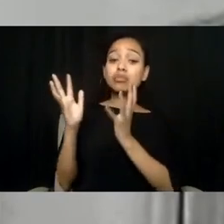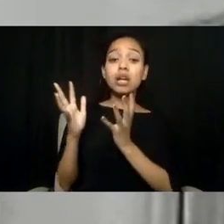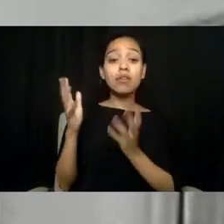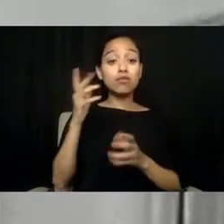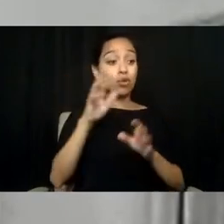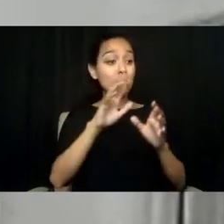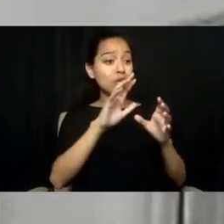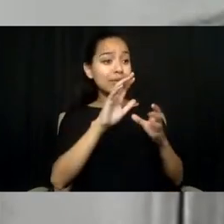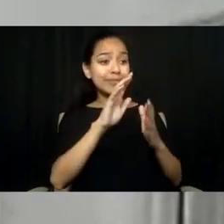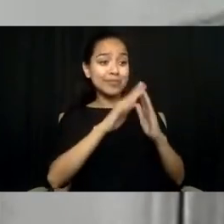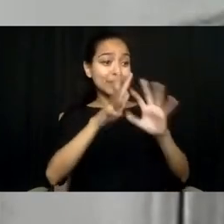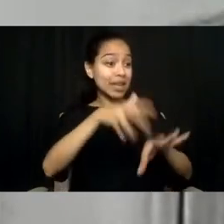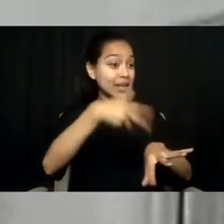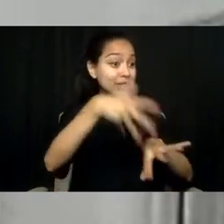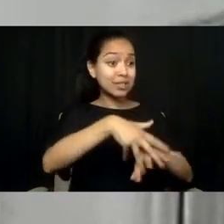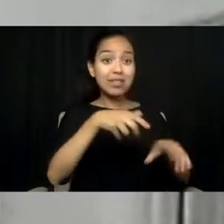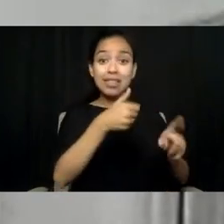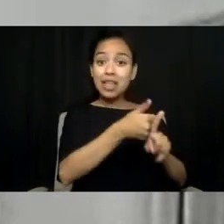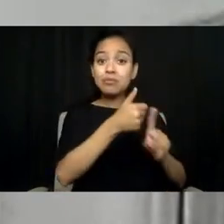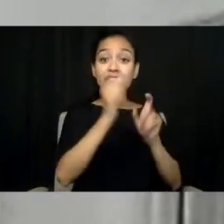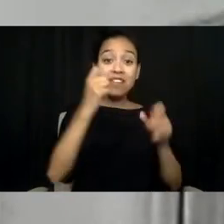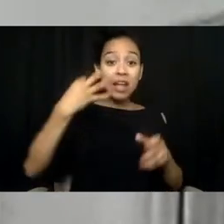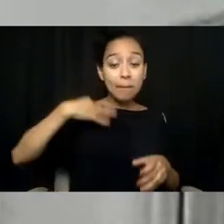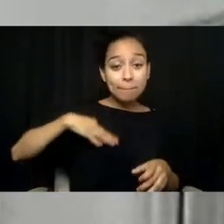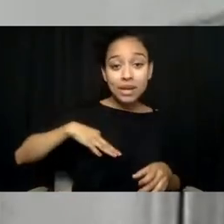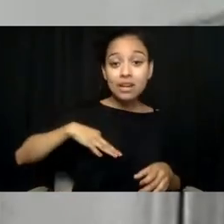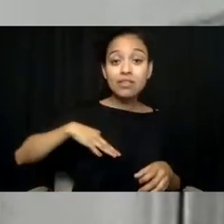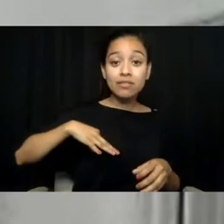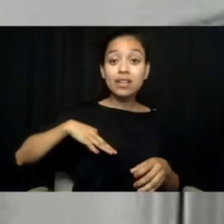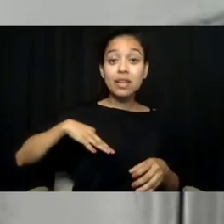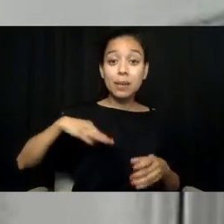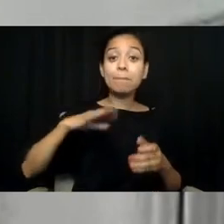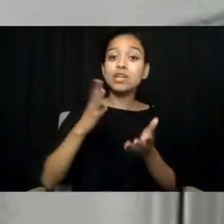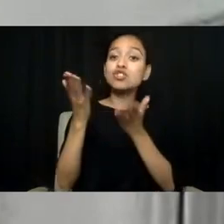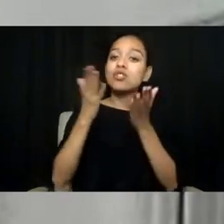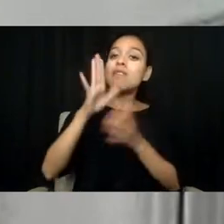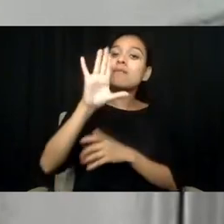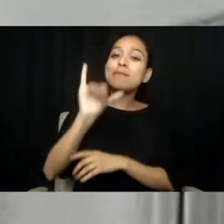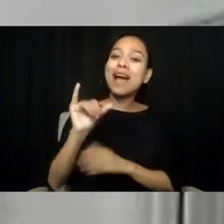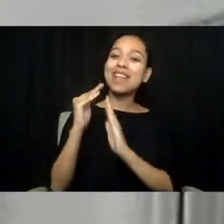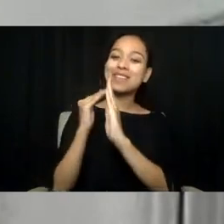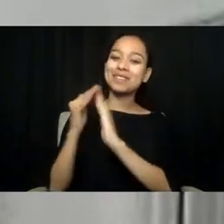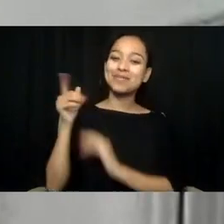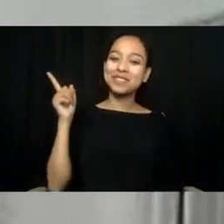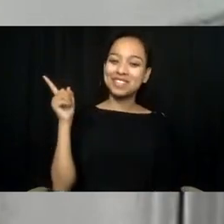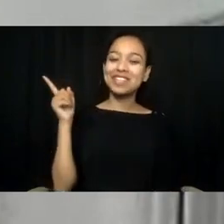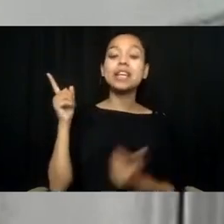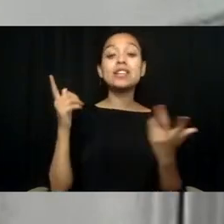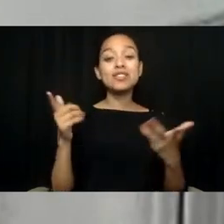by being served by their communities. And so that happens best at the local level.